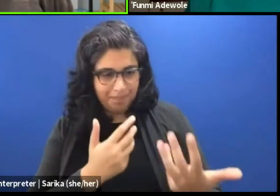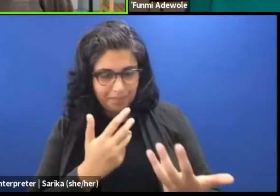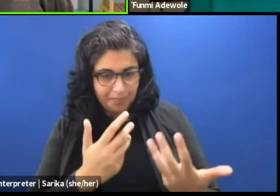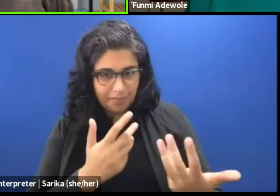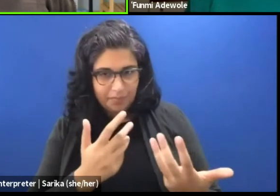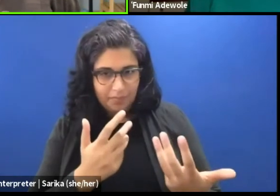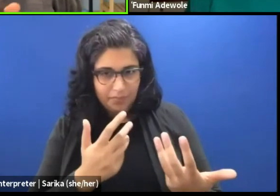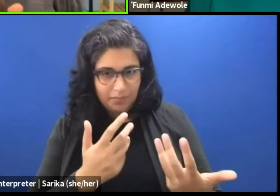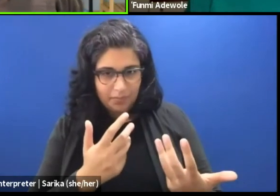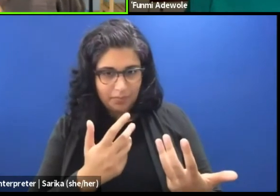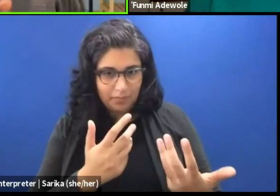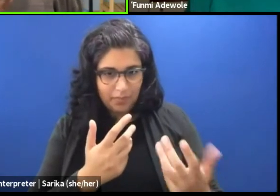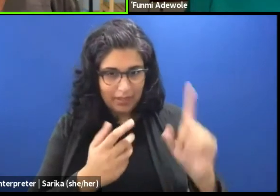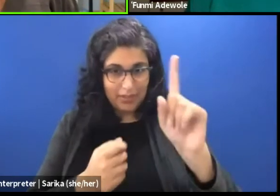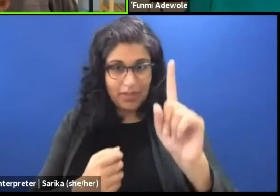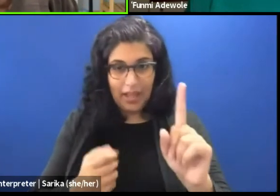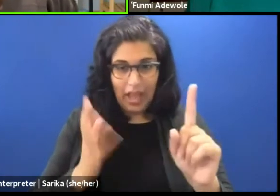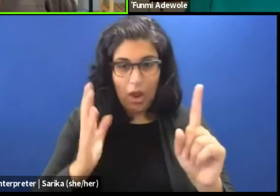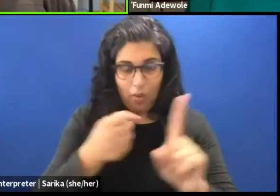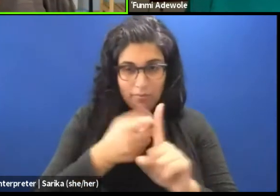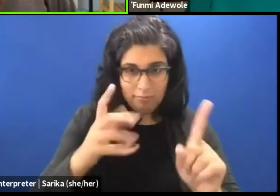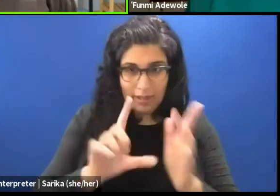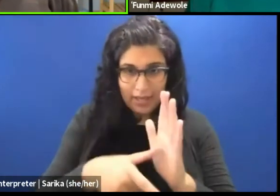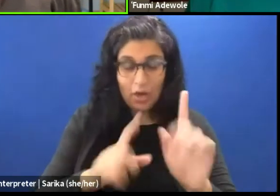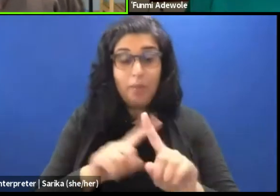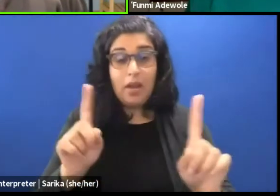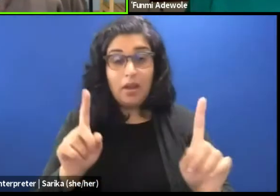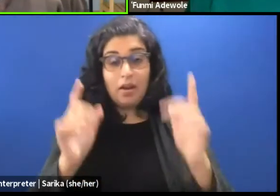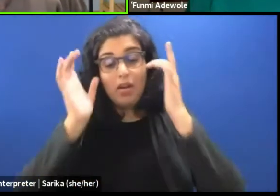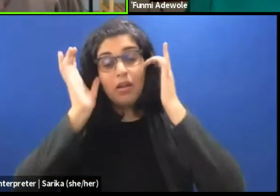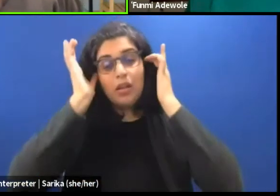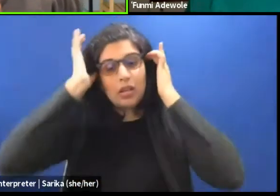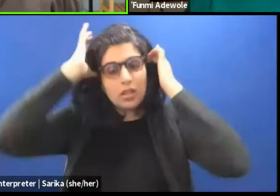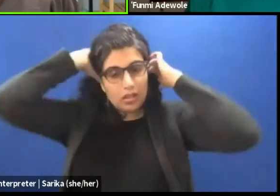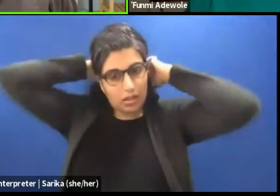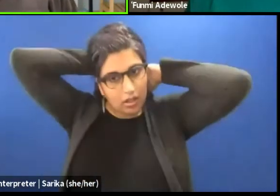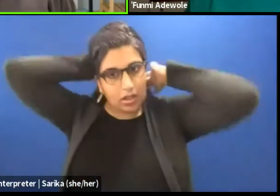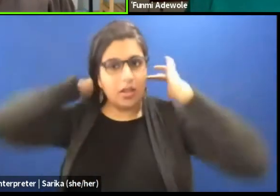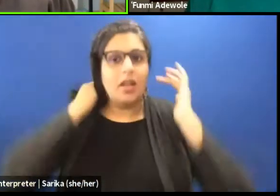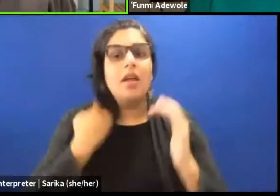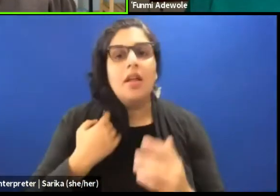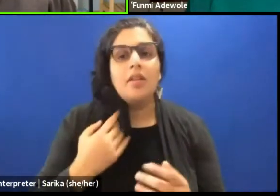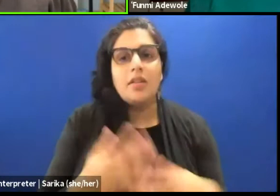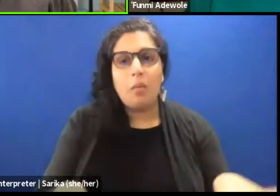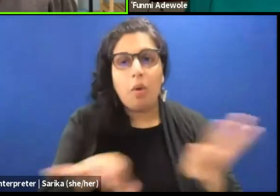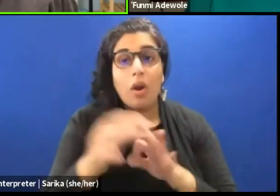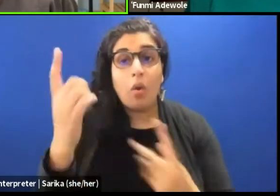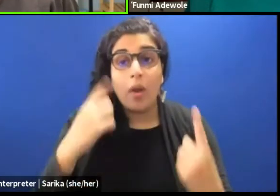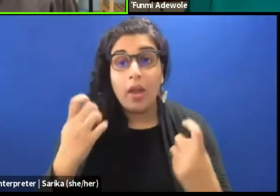and I will come to these in why decolonizing dramaturgy and the key question for me then is what is the role